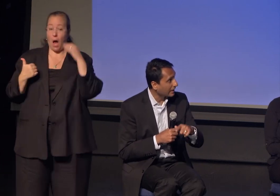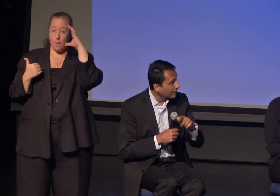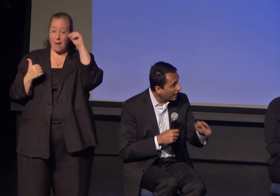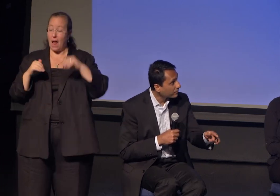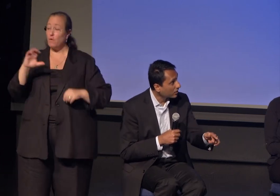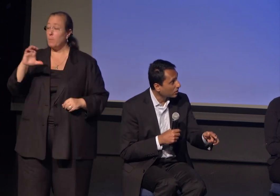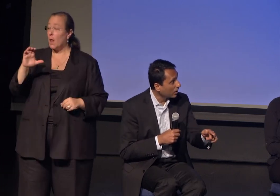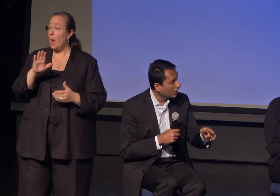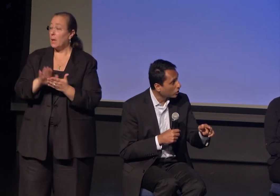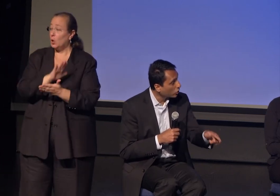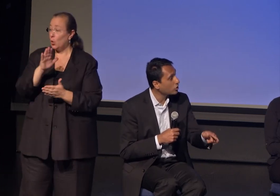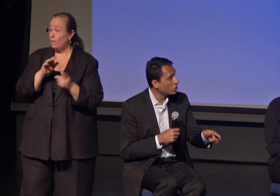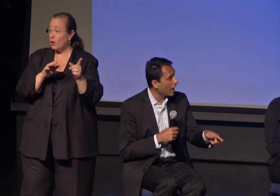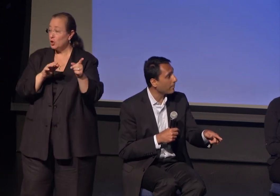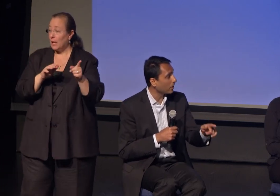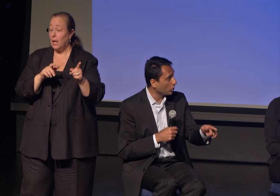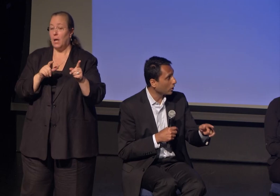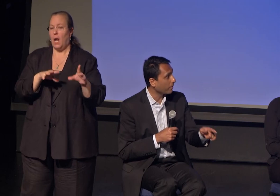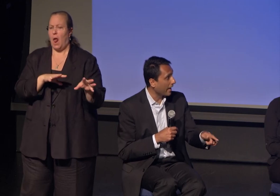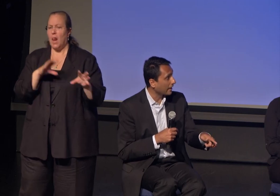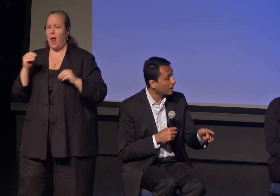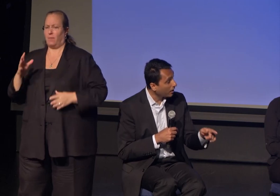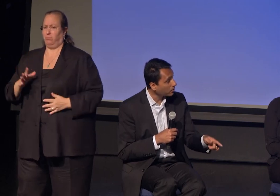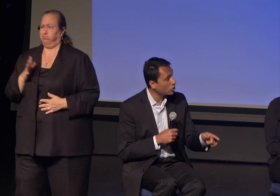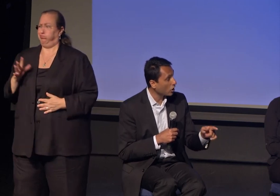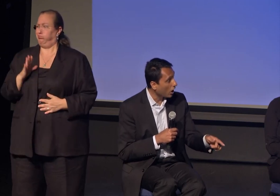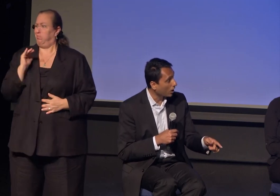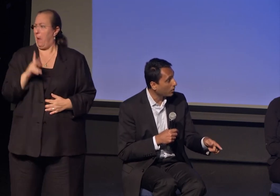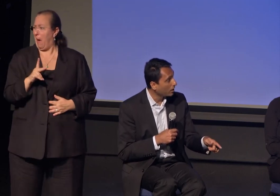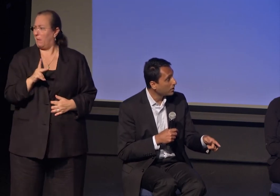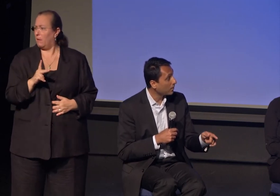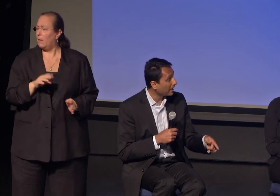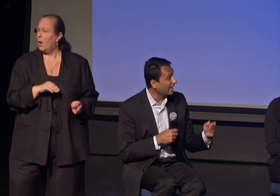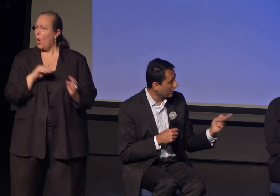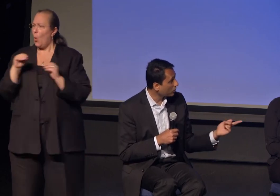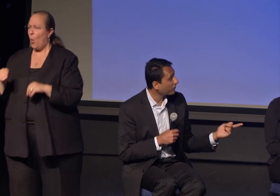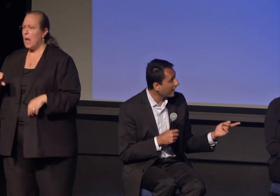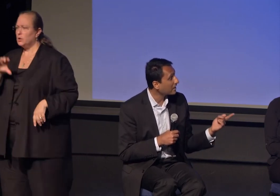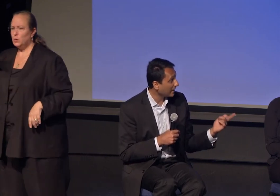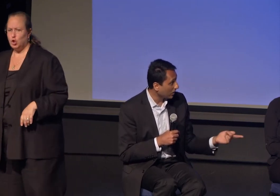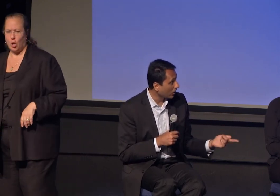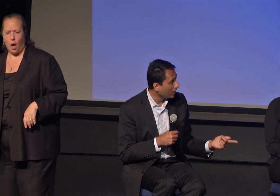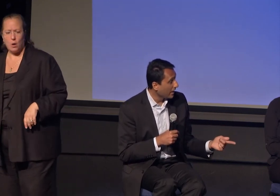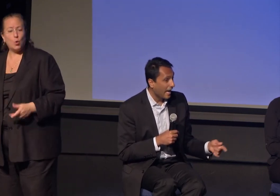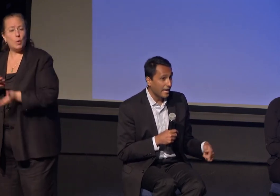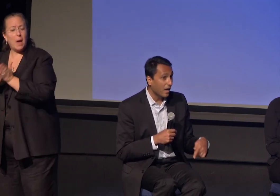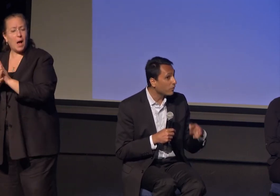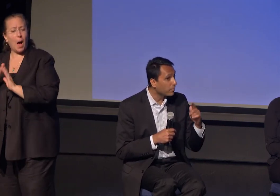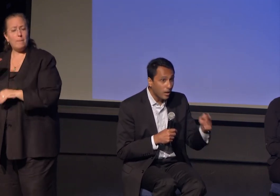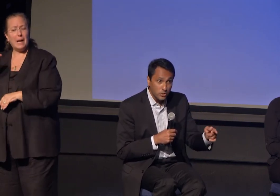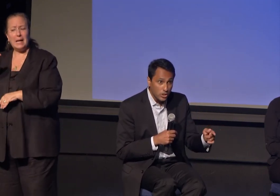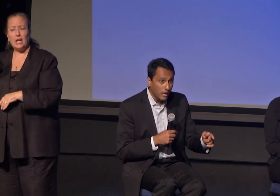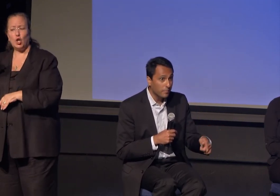and left a cush job at a New York bank, came to Chicago to become an interfaith leader, every barber shop,